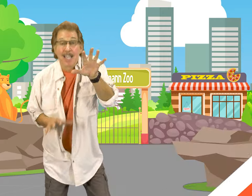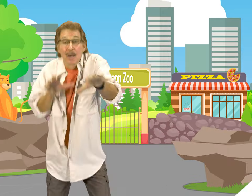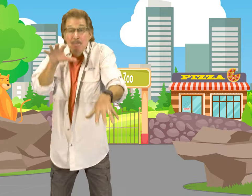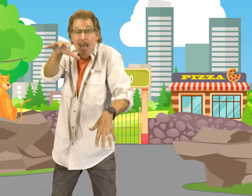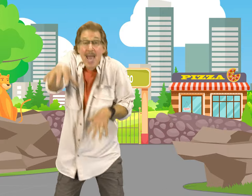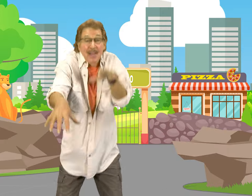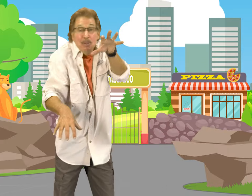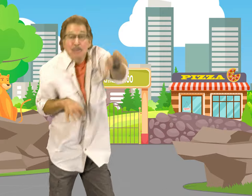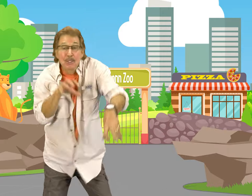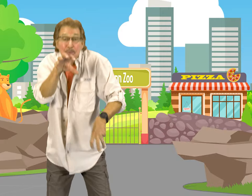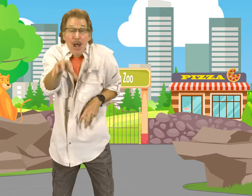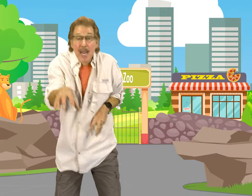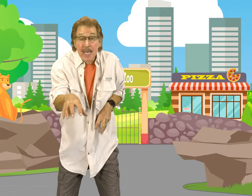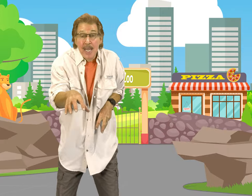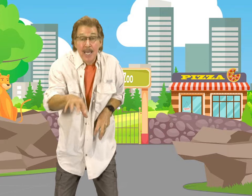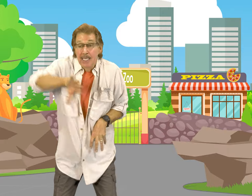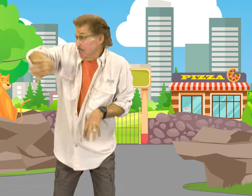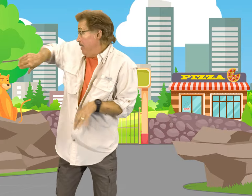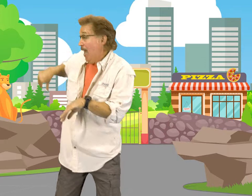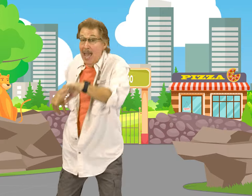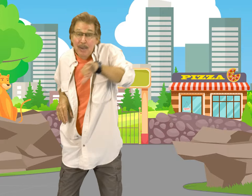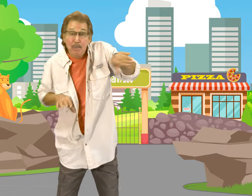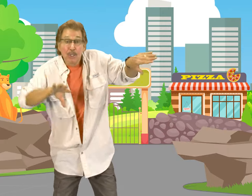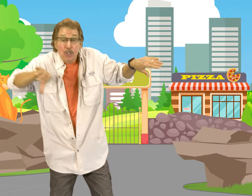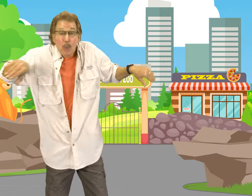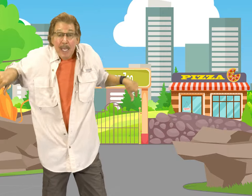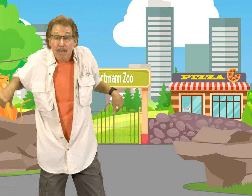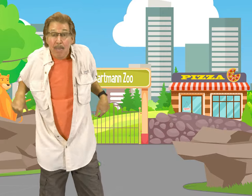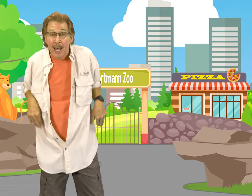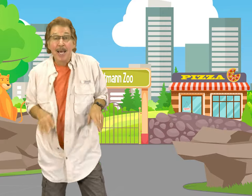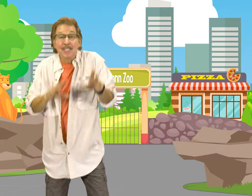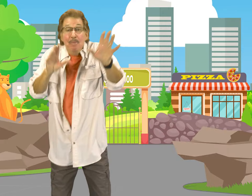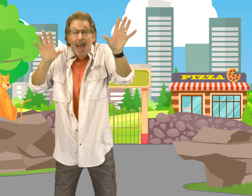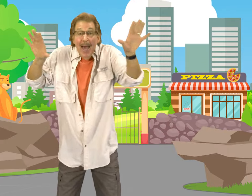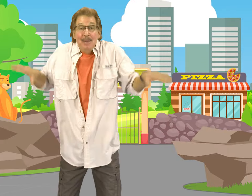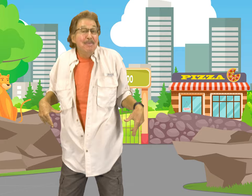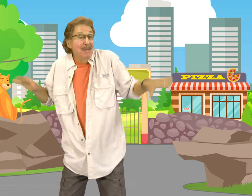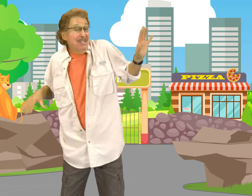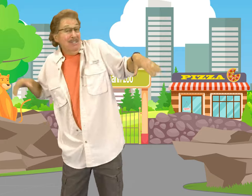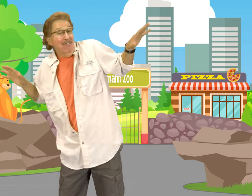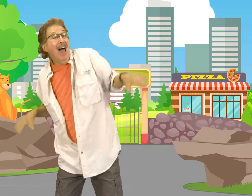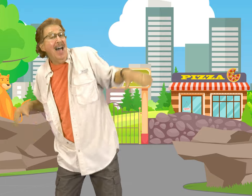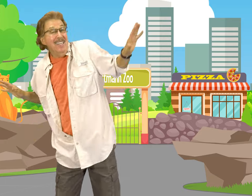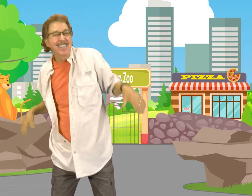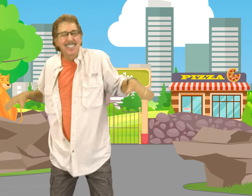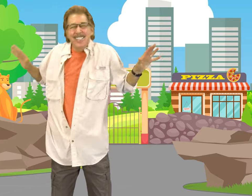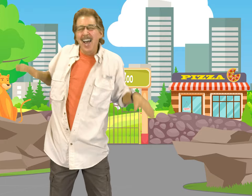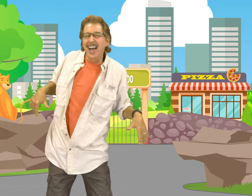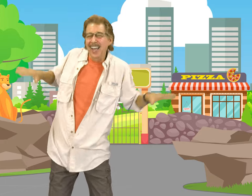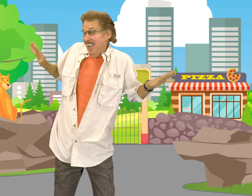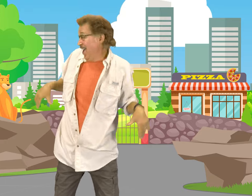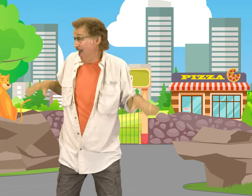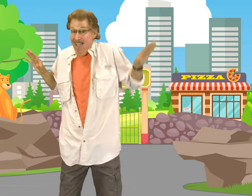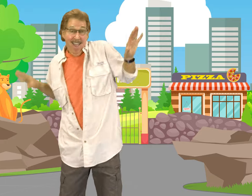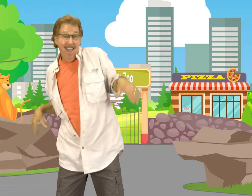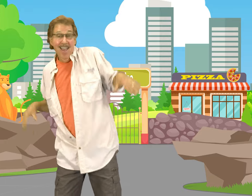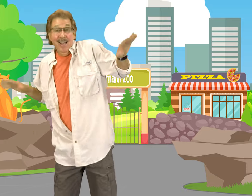Some animals run Some animals swim Some animals fly in the sky